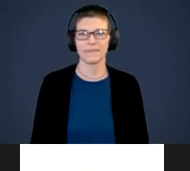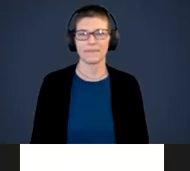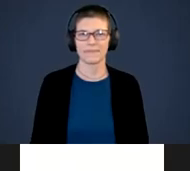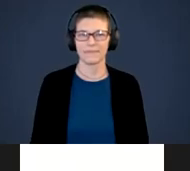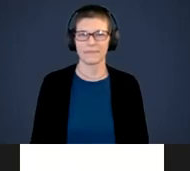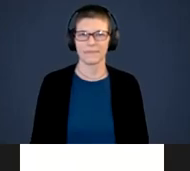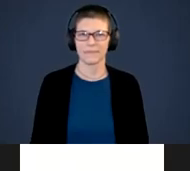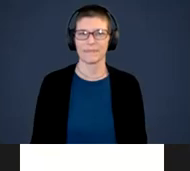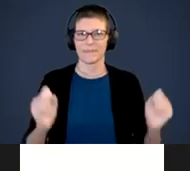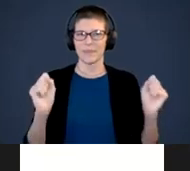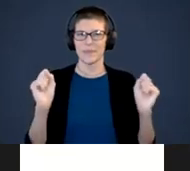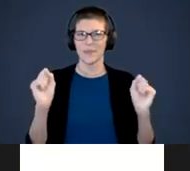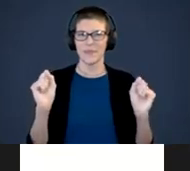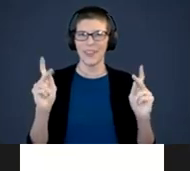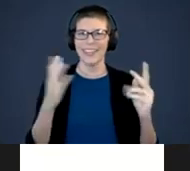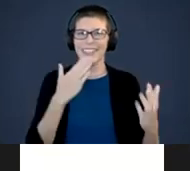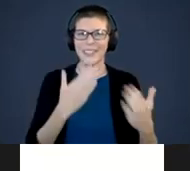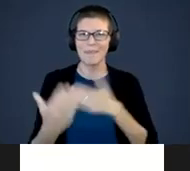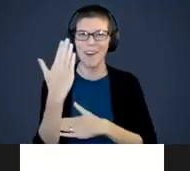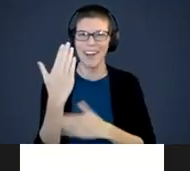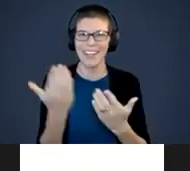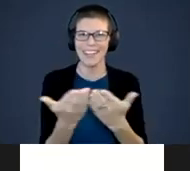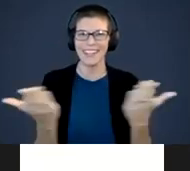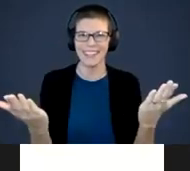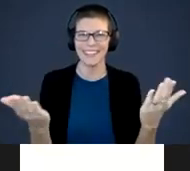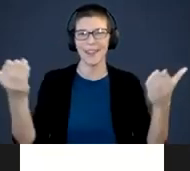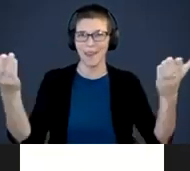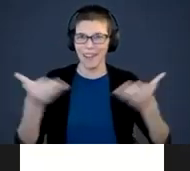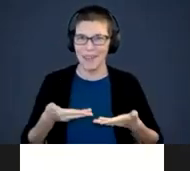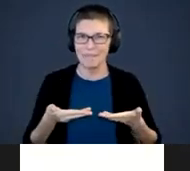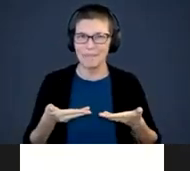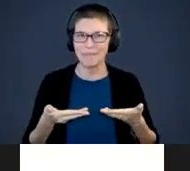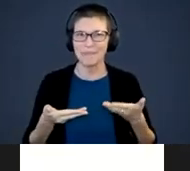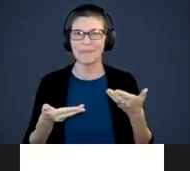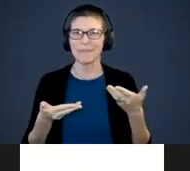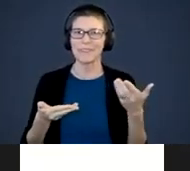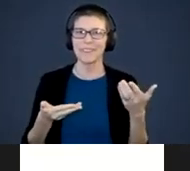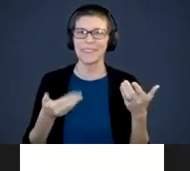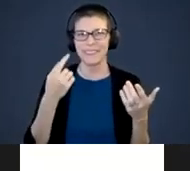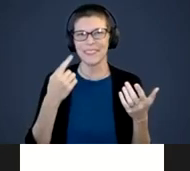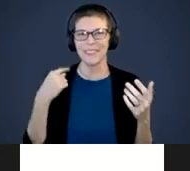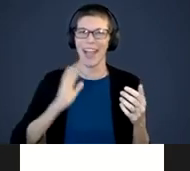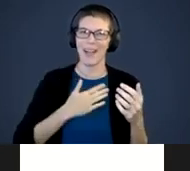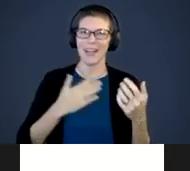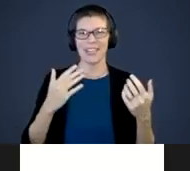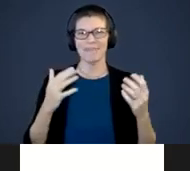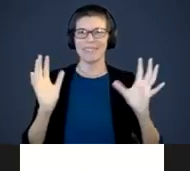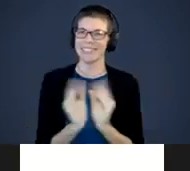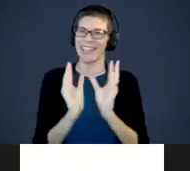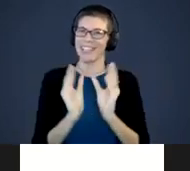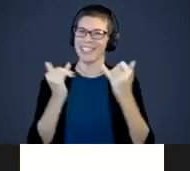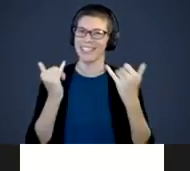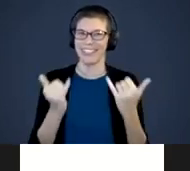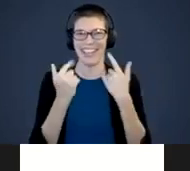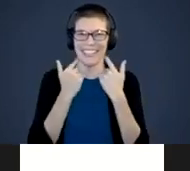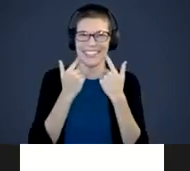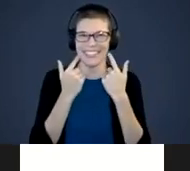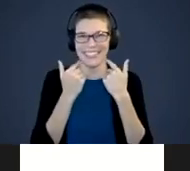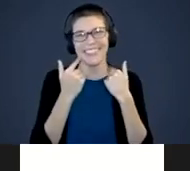Mikasa: Good morning, everybody. Welcome to our session today with Miss Paula Pittman.